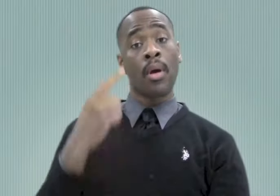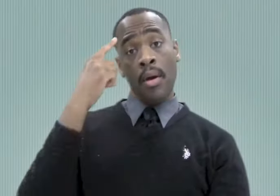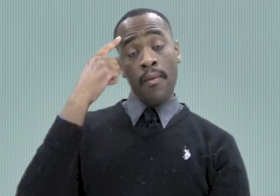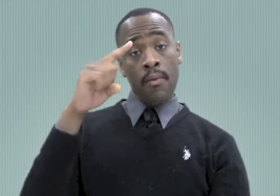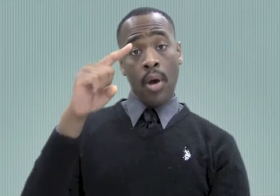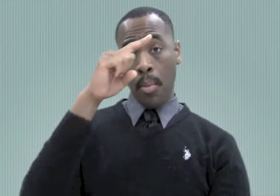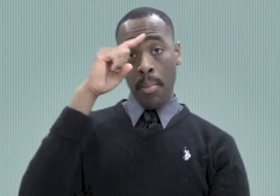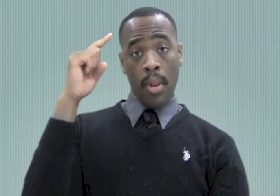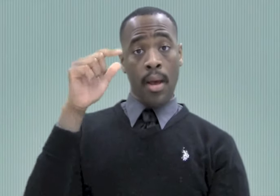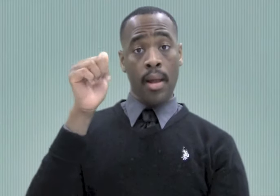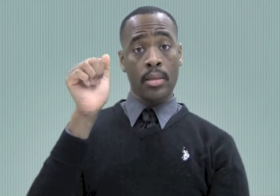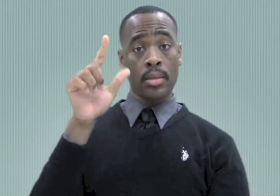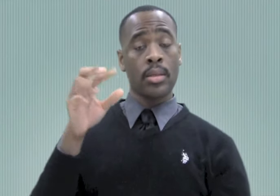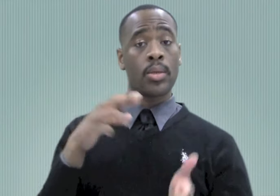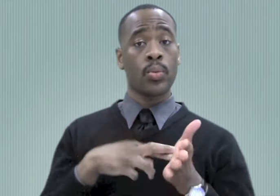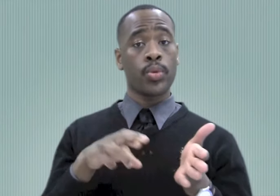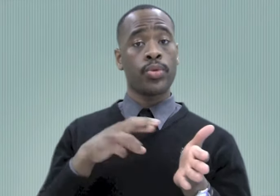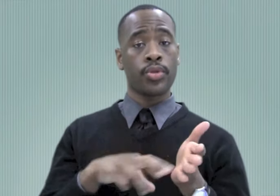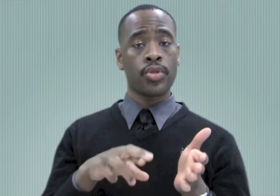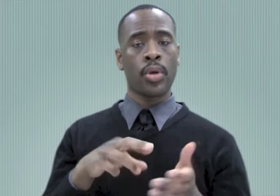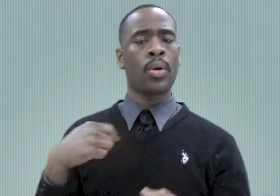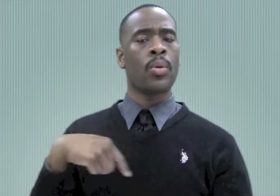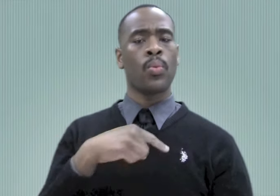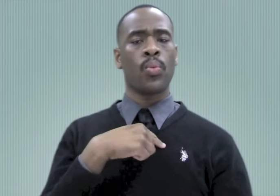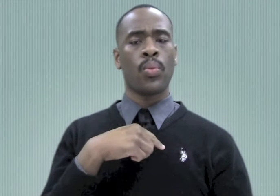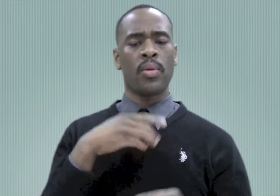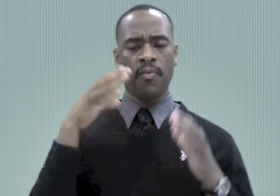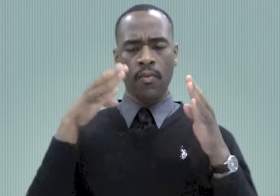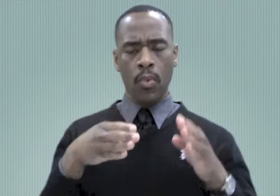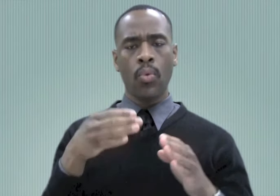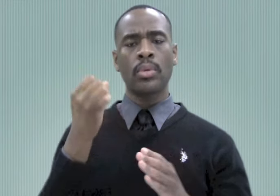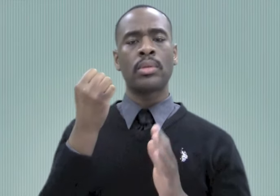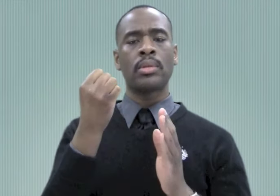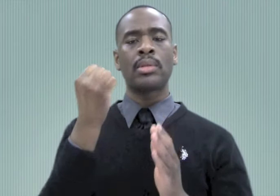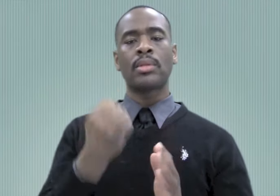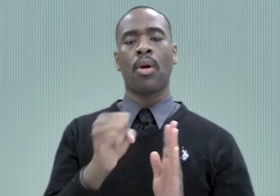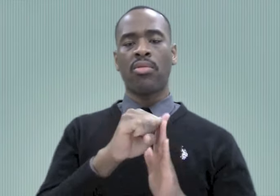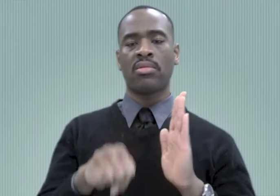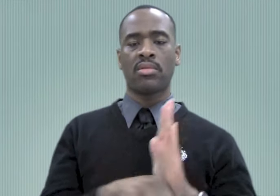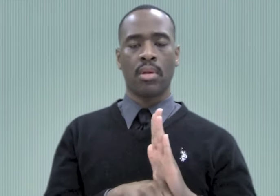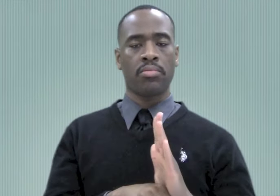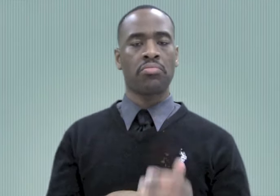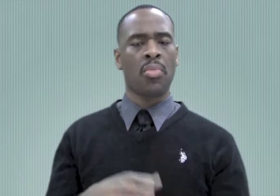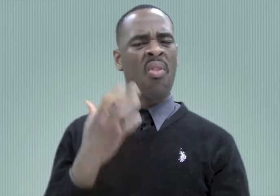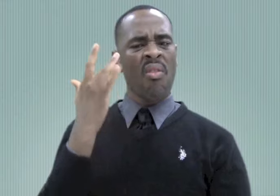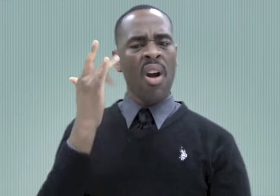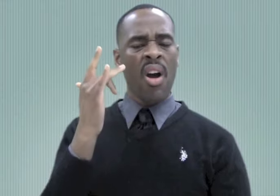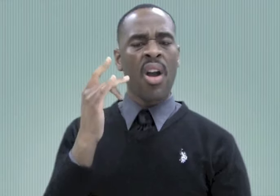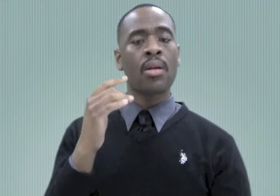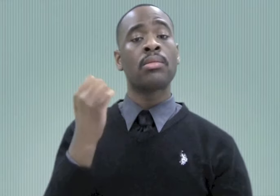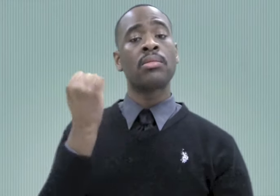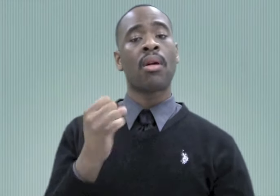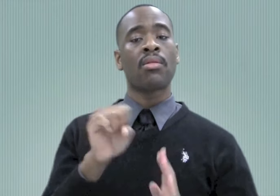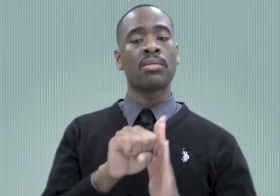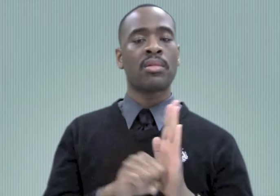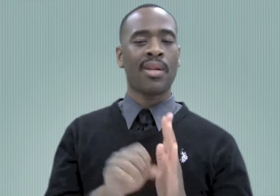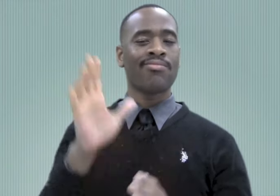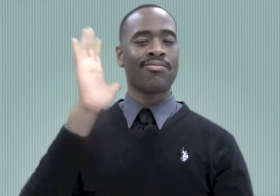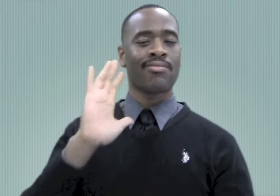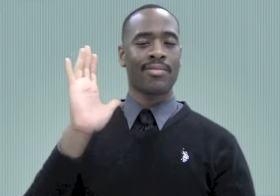For the Black ASL research, we focused on southern U.S. states as our research sites because there was the history